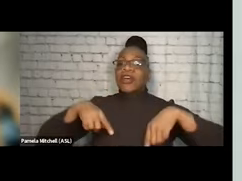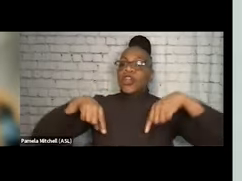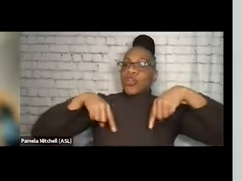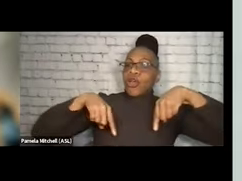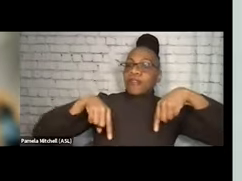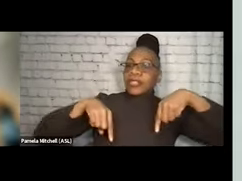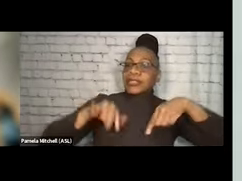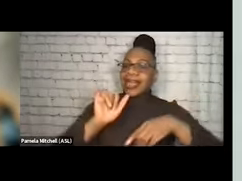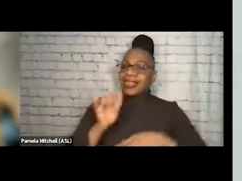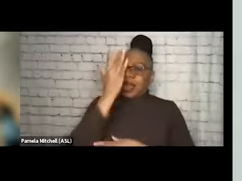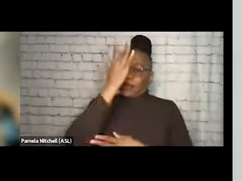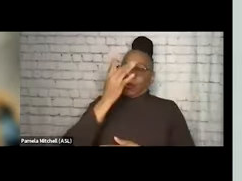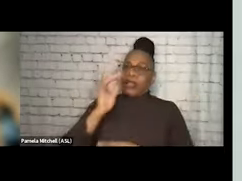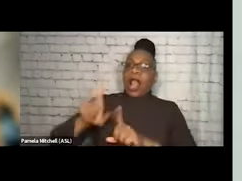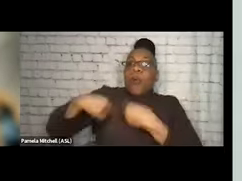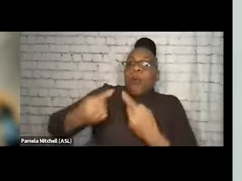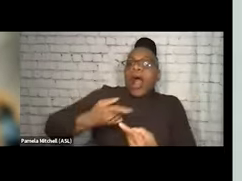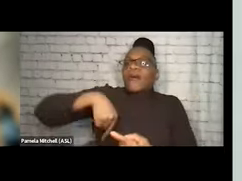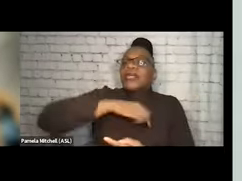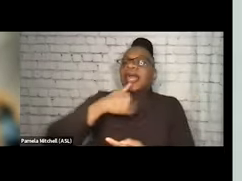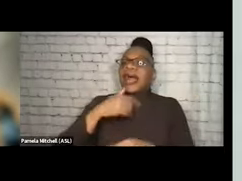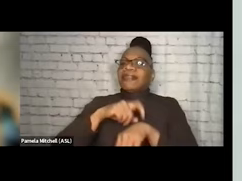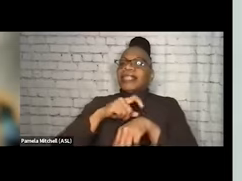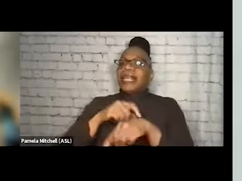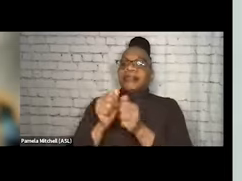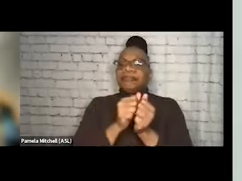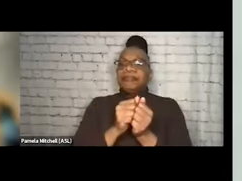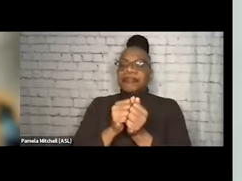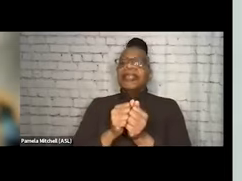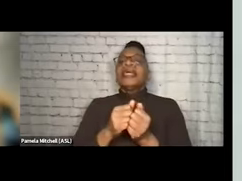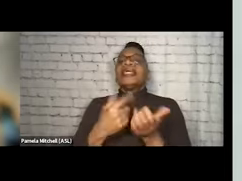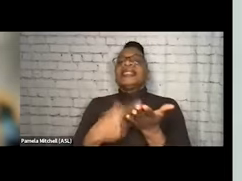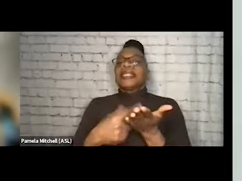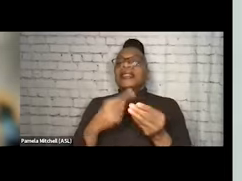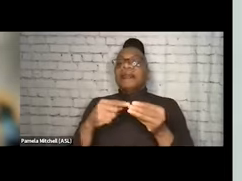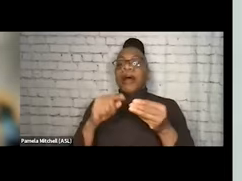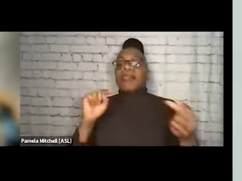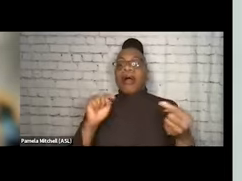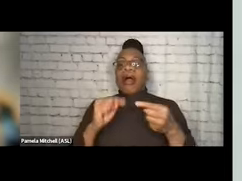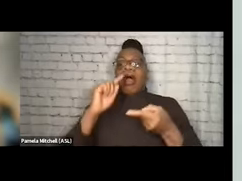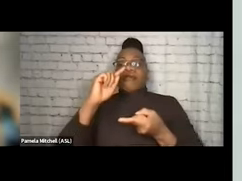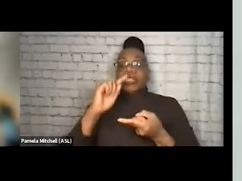so we can explain the practical benefits of, like, a harm reduction approach that has been kind of sidelined,